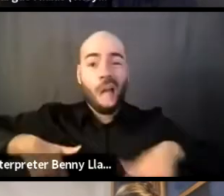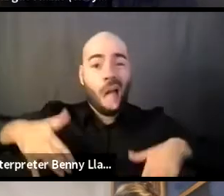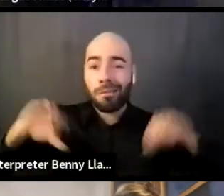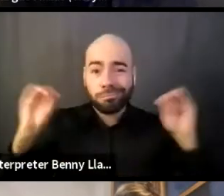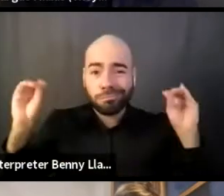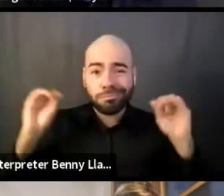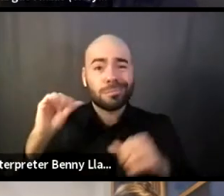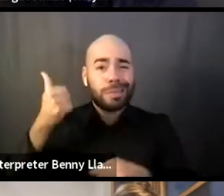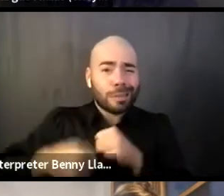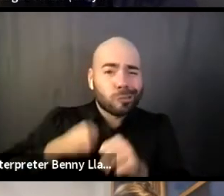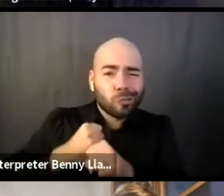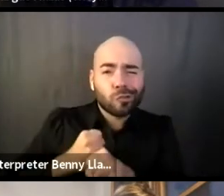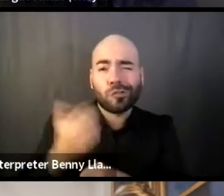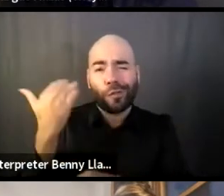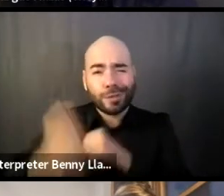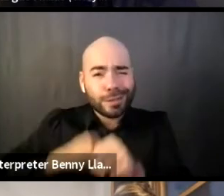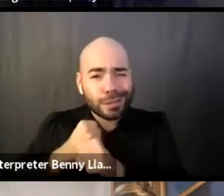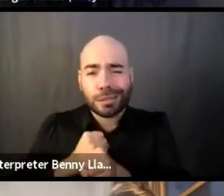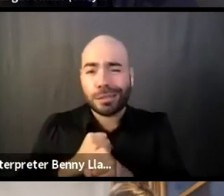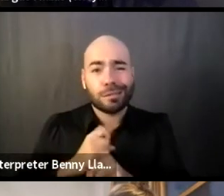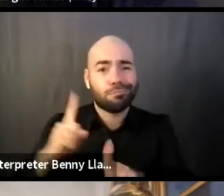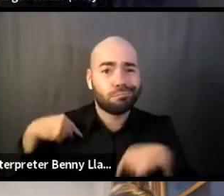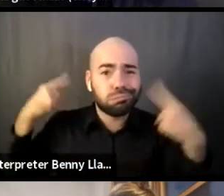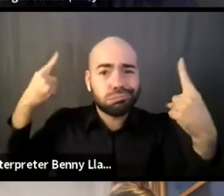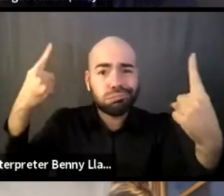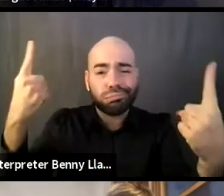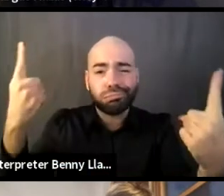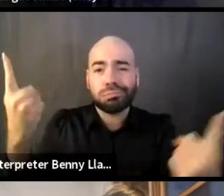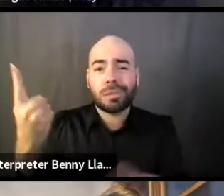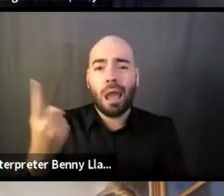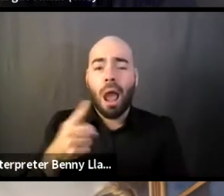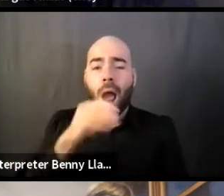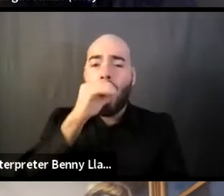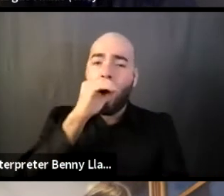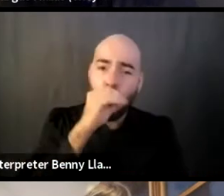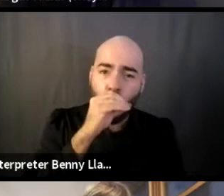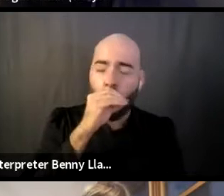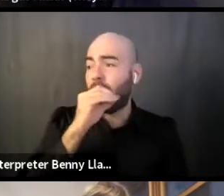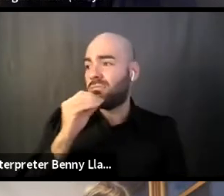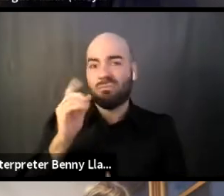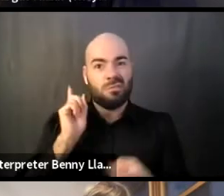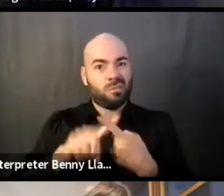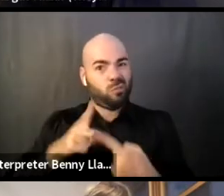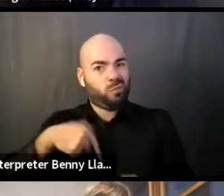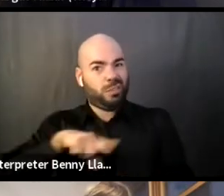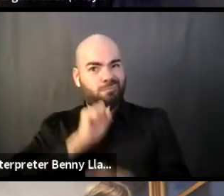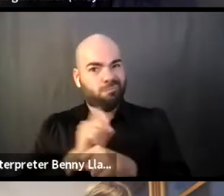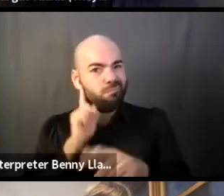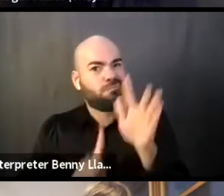to us jumping in, so we were kind of, you know, going out on a limb and just trying to figure it out.